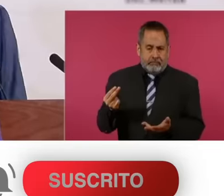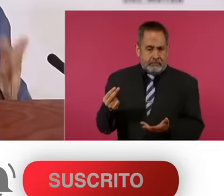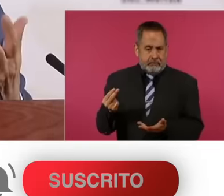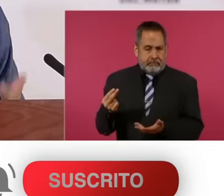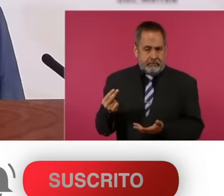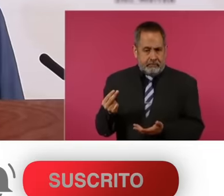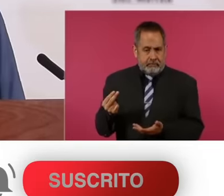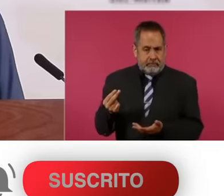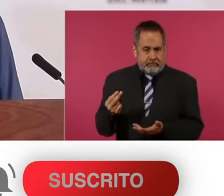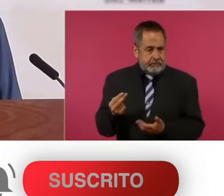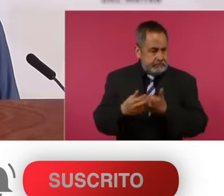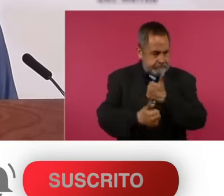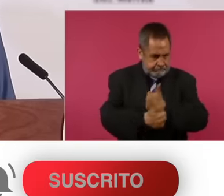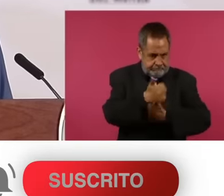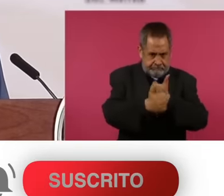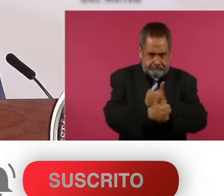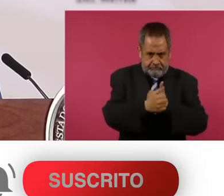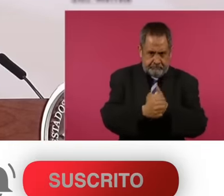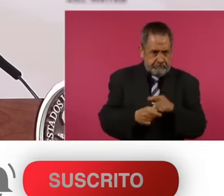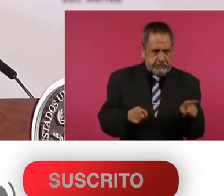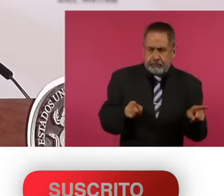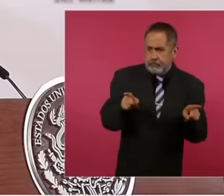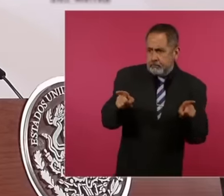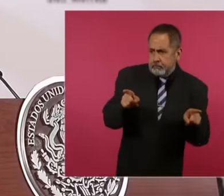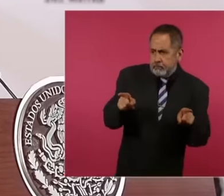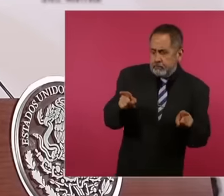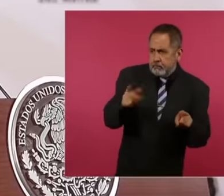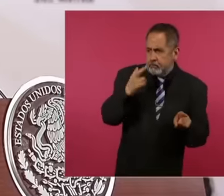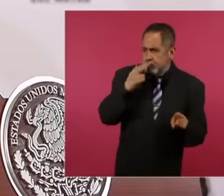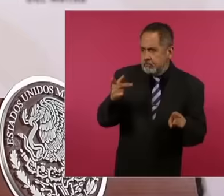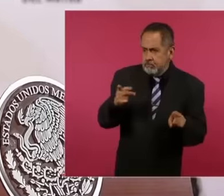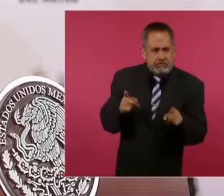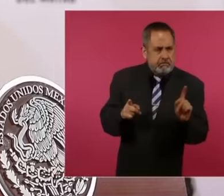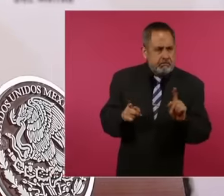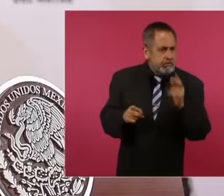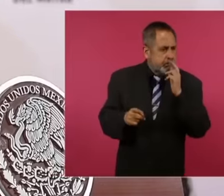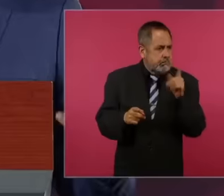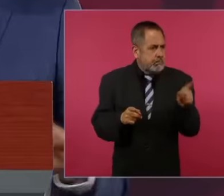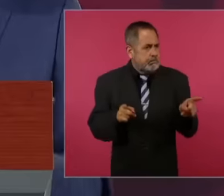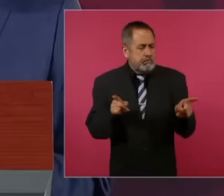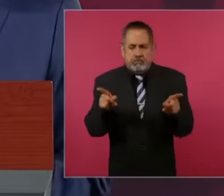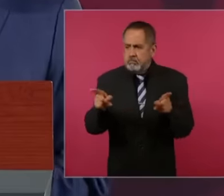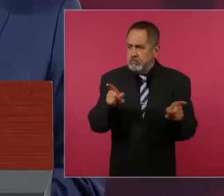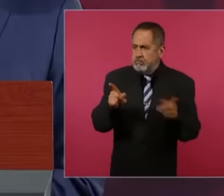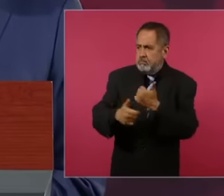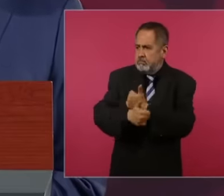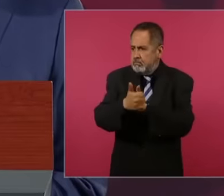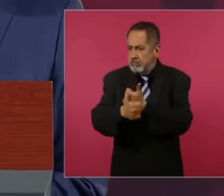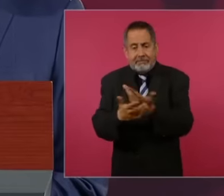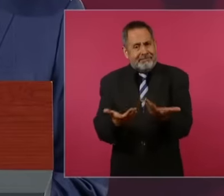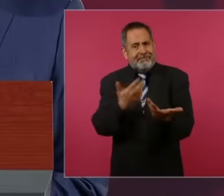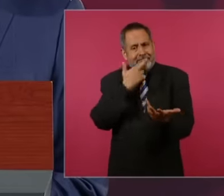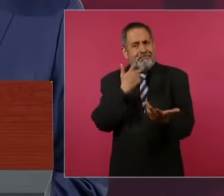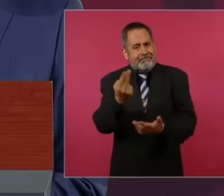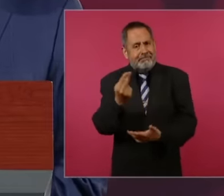competition. Democracy is